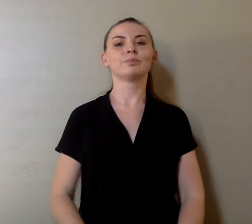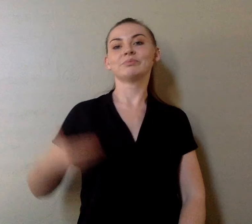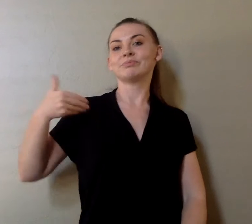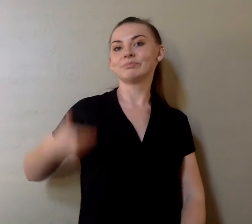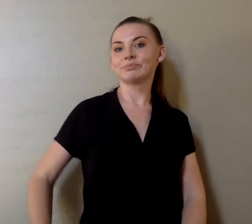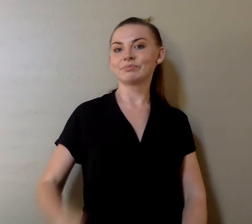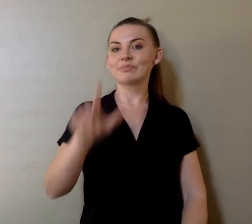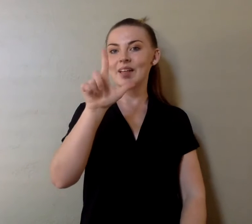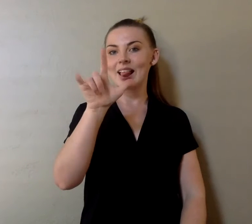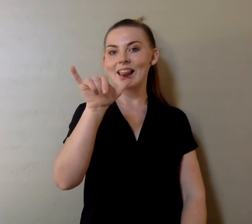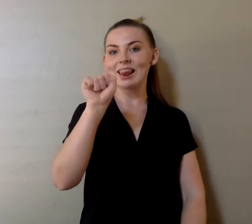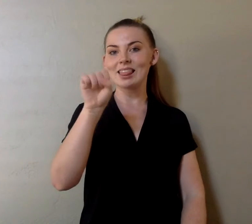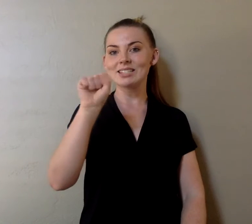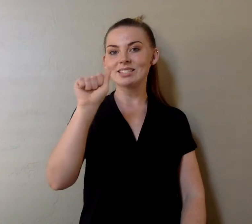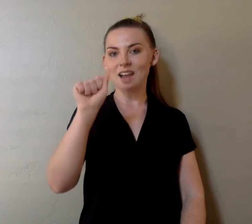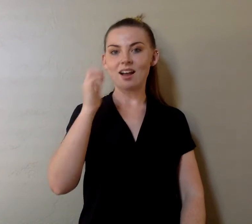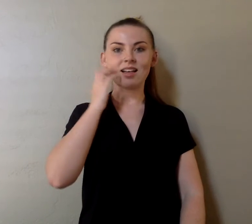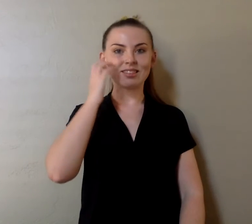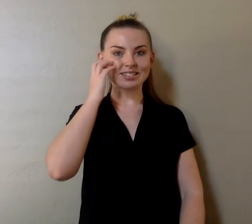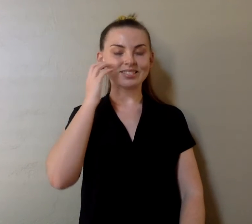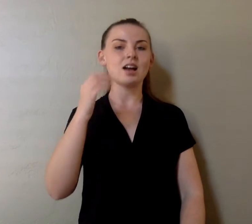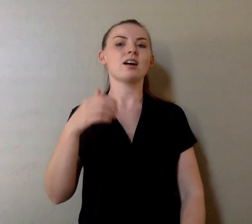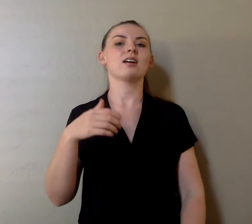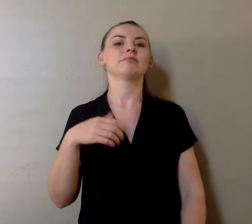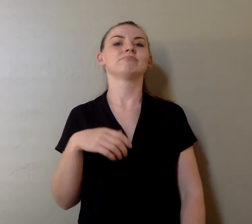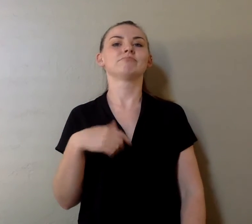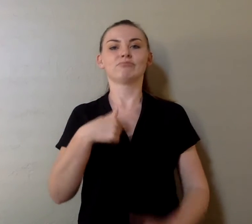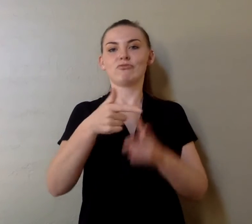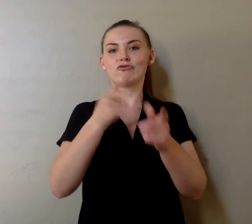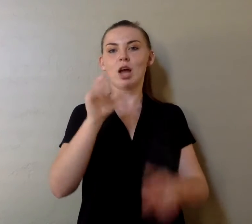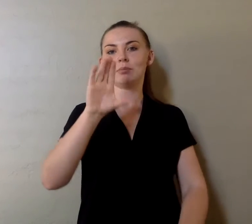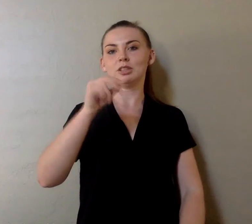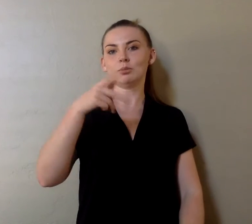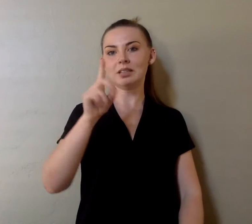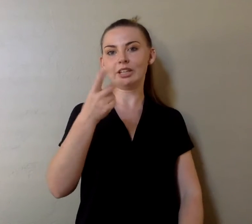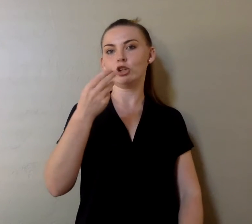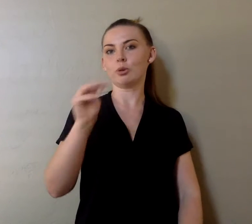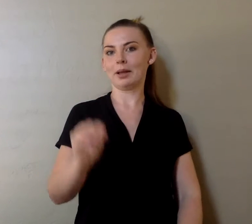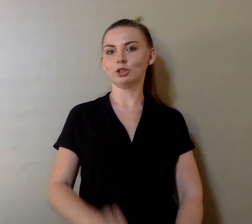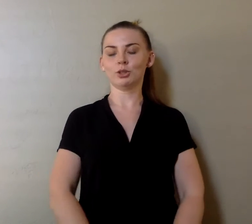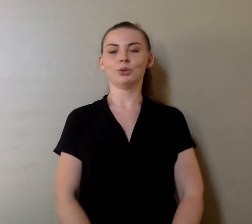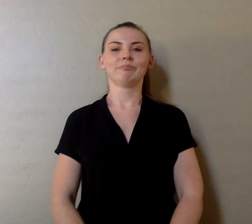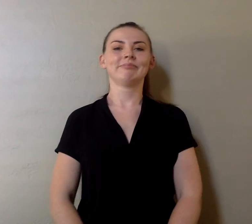My name is Lyssa with the Community Outreach Program for the Deaf, New Mexico (COPD).